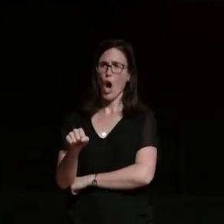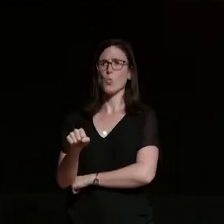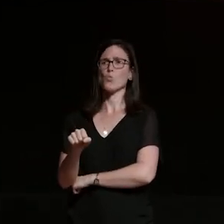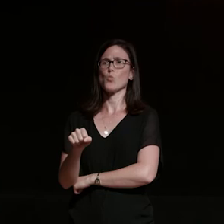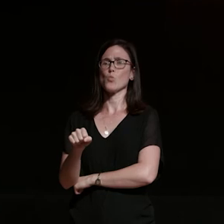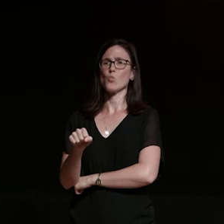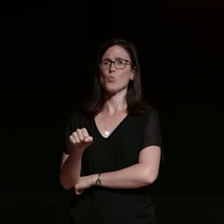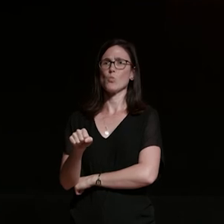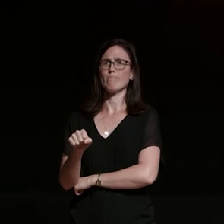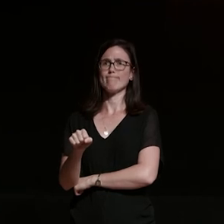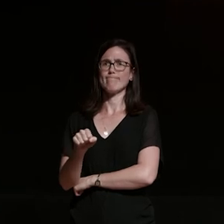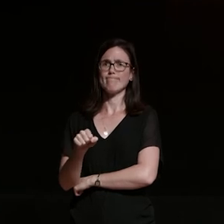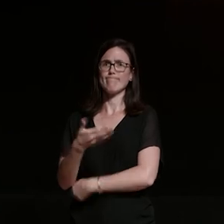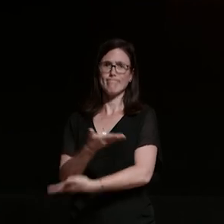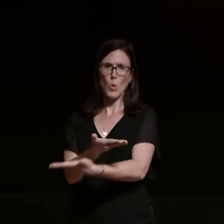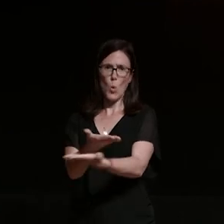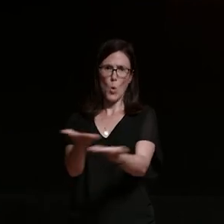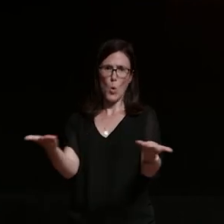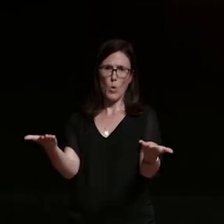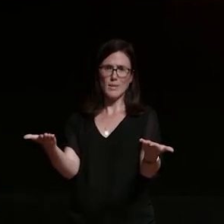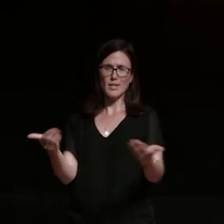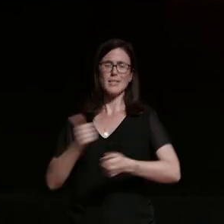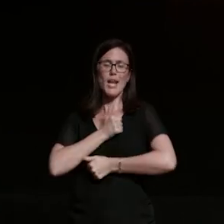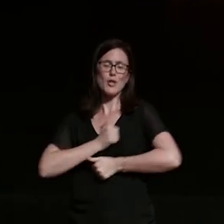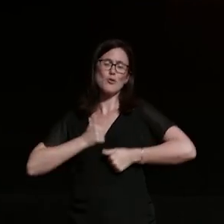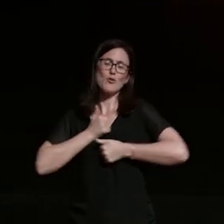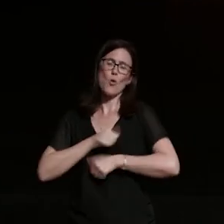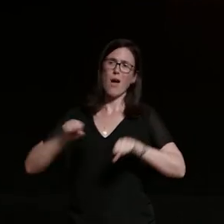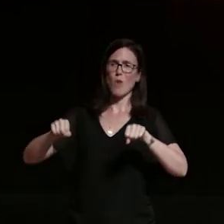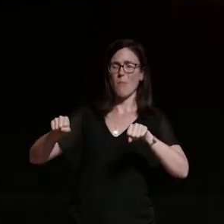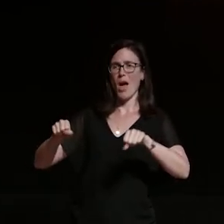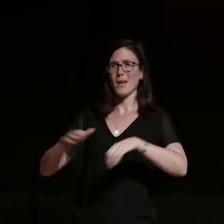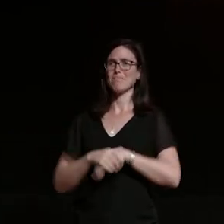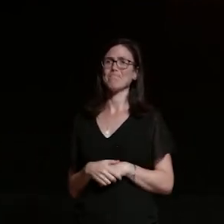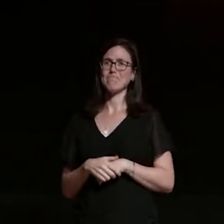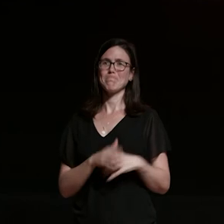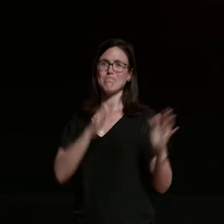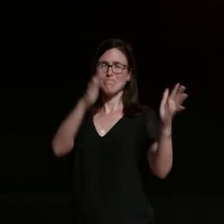that goes for everyone let's just have some fun